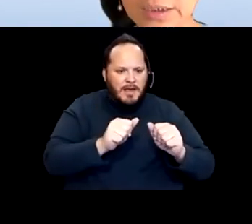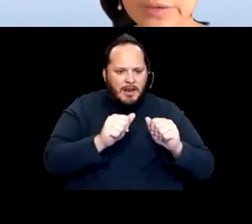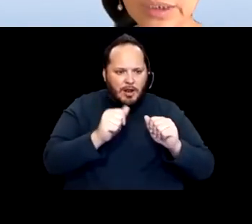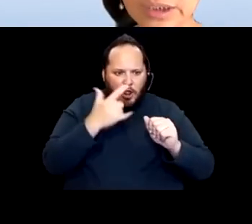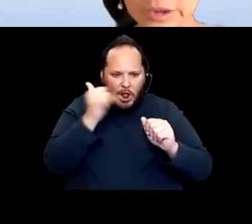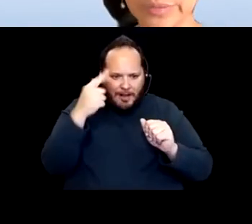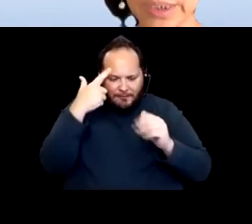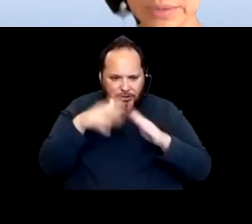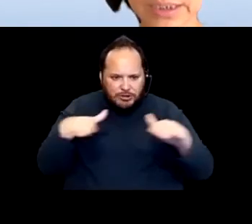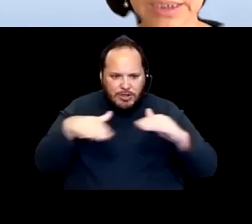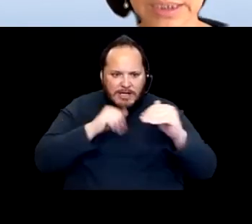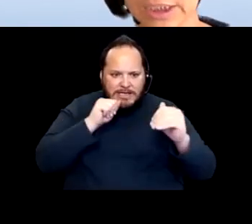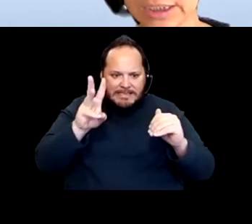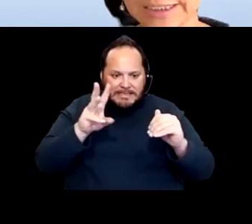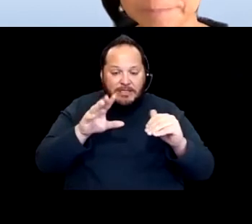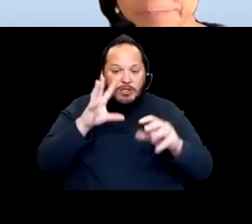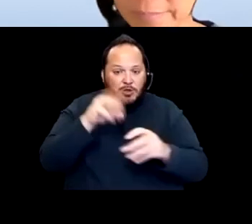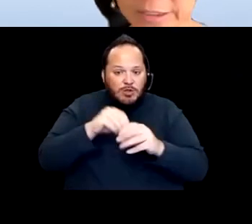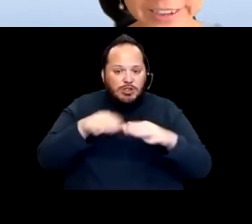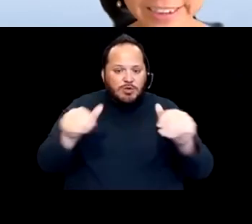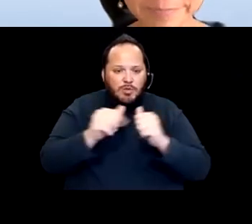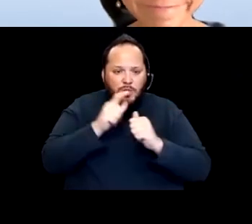Including children of high-risk conditions. Christina